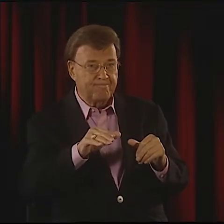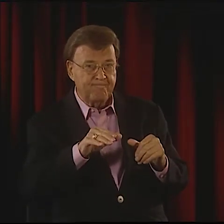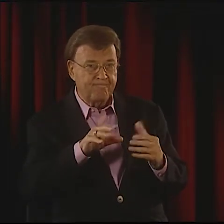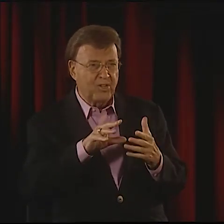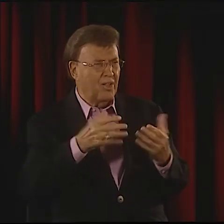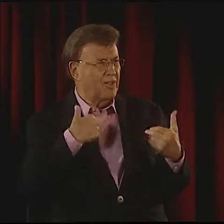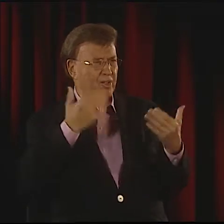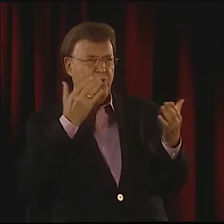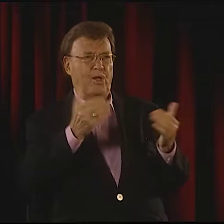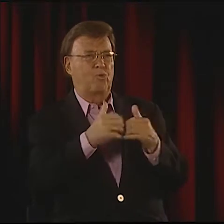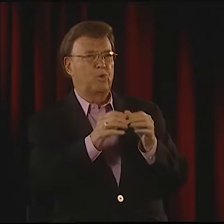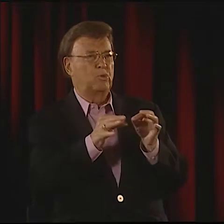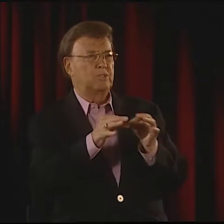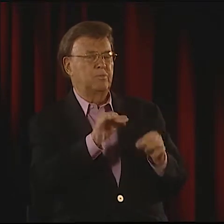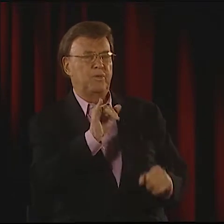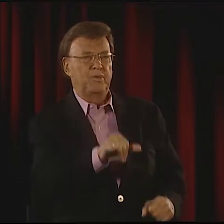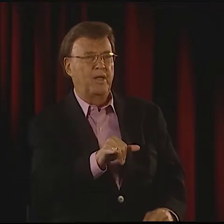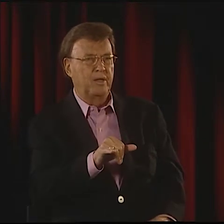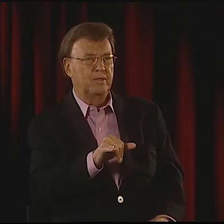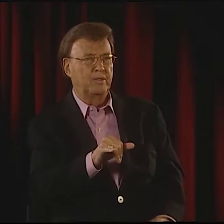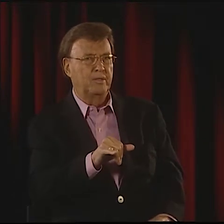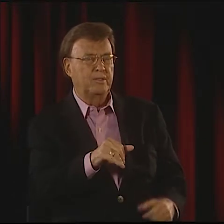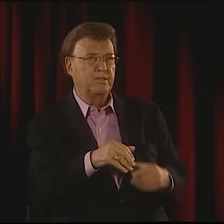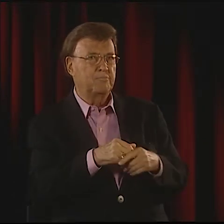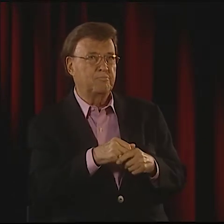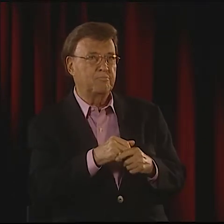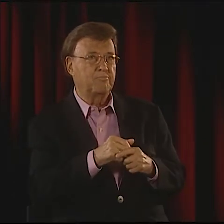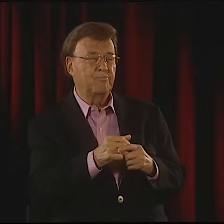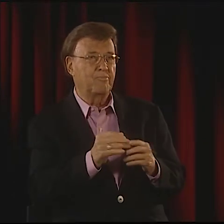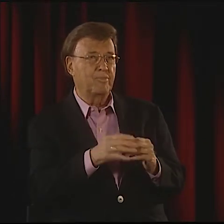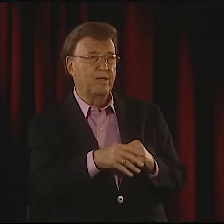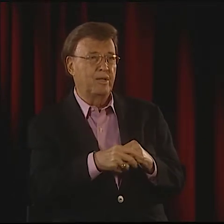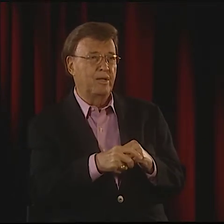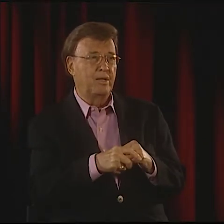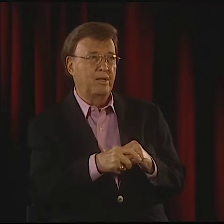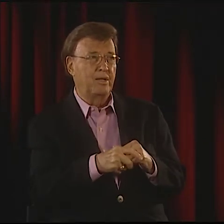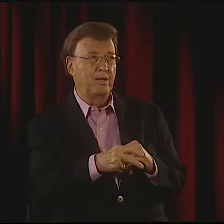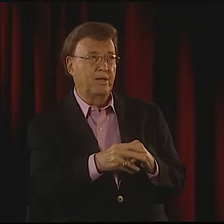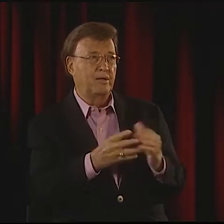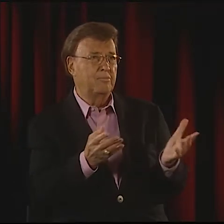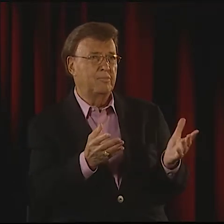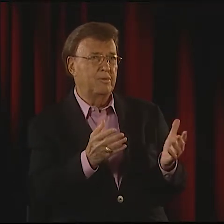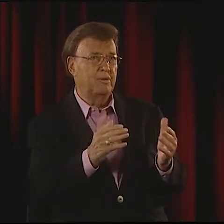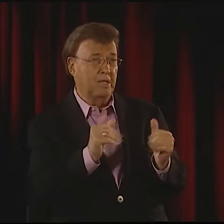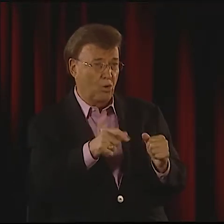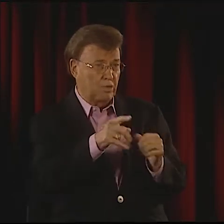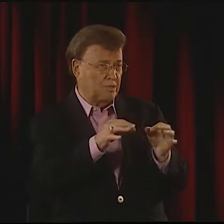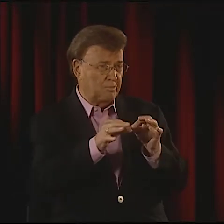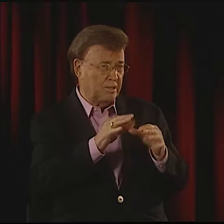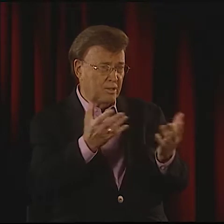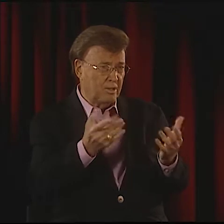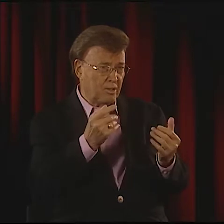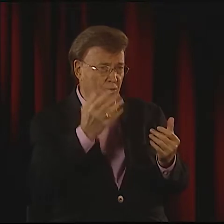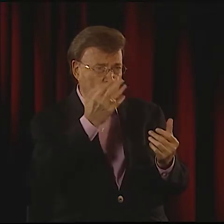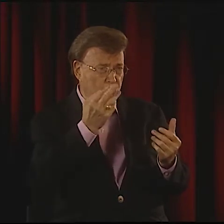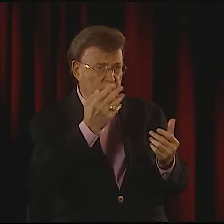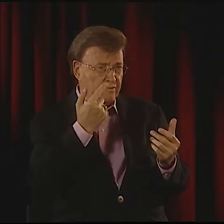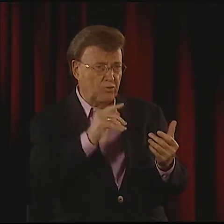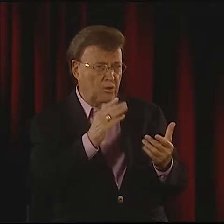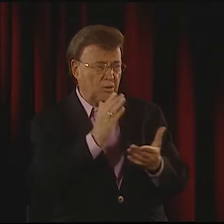TO WATCH THESE TAPES OR ENCOURAGING THE CHILDREN TO EXPERIMENT. I MEAN, I DON'T REALLY KNOW HOW TO DESCRIBE THAT